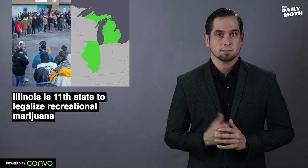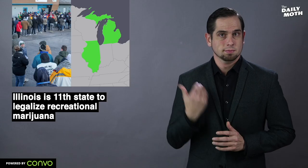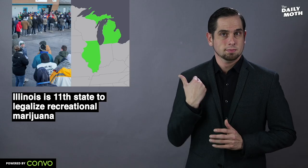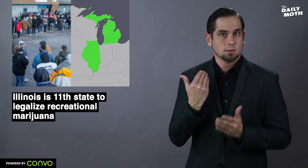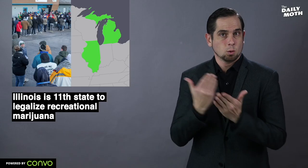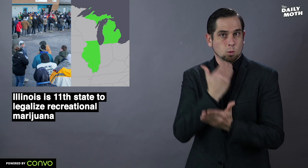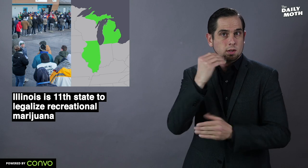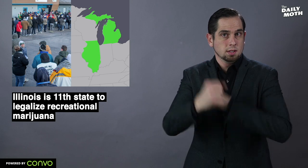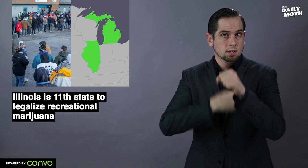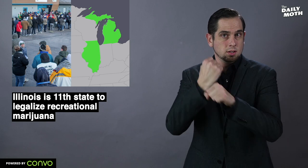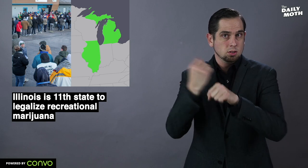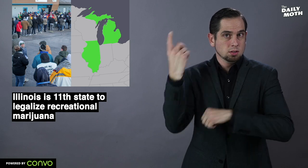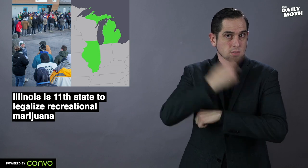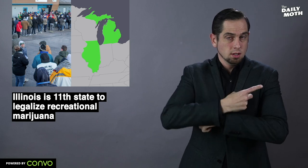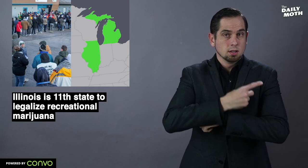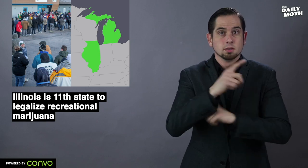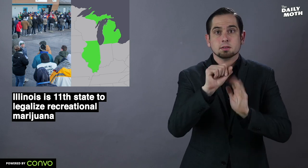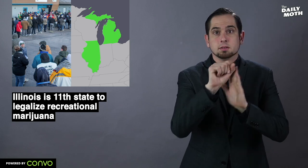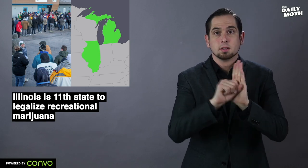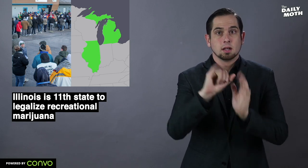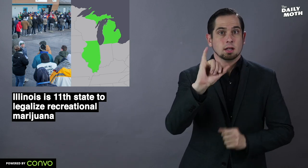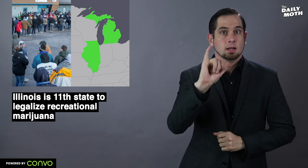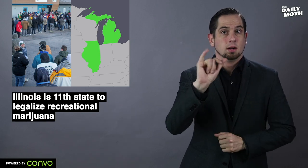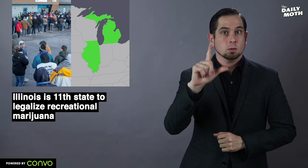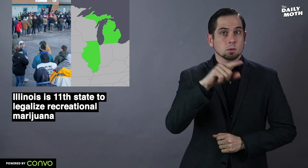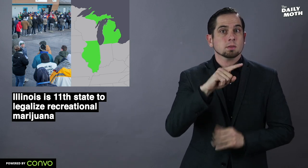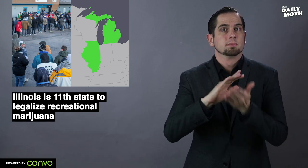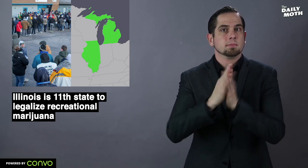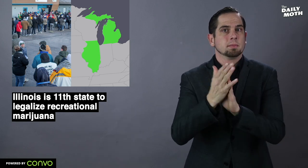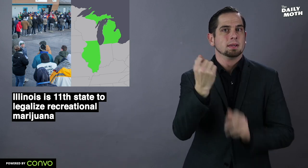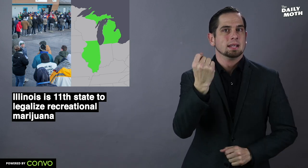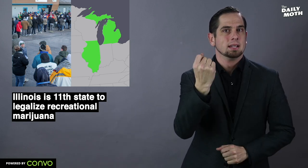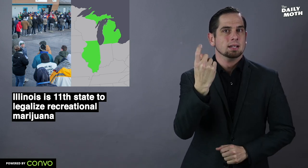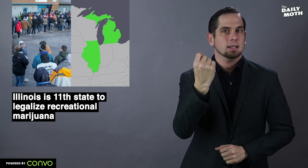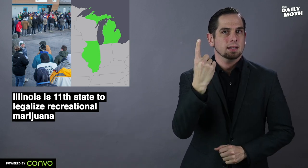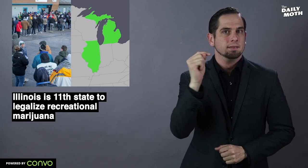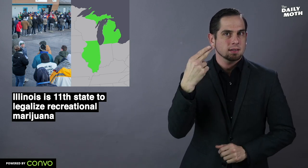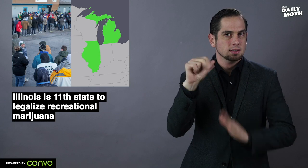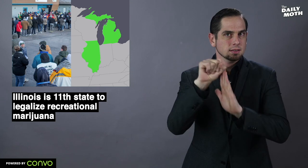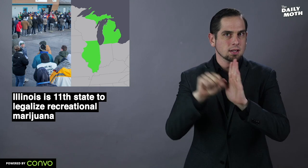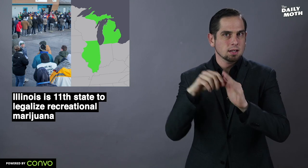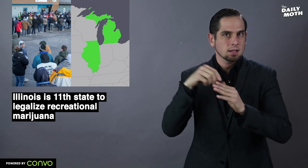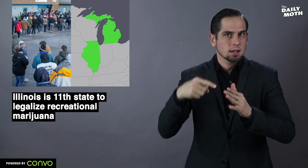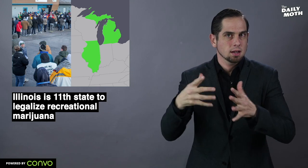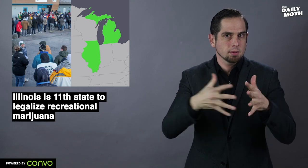On New Year's Day, Illinois became the 11th state in